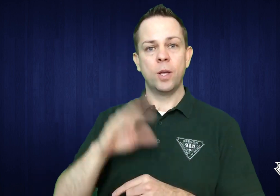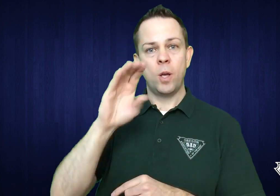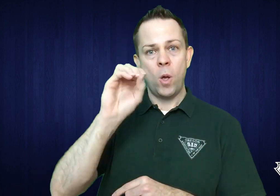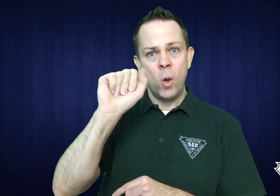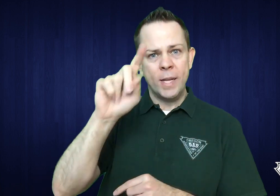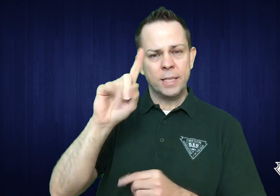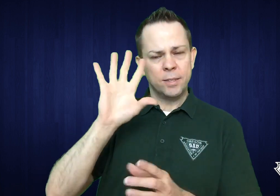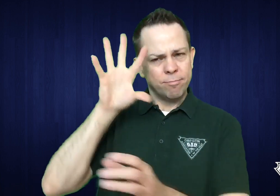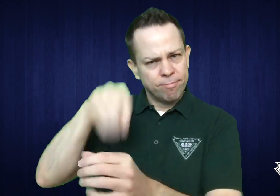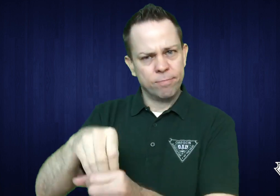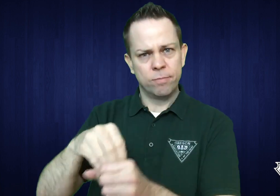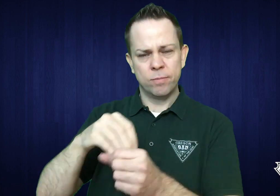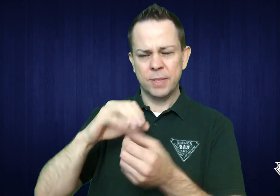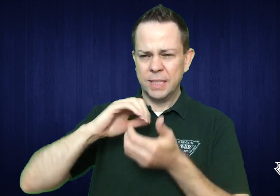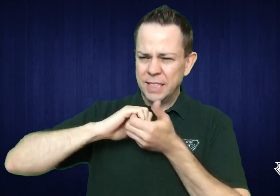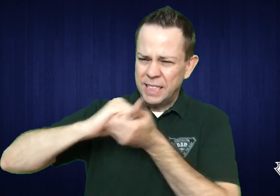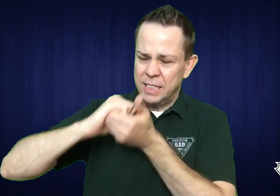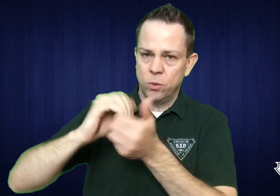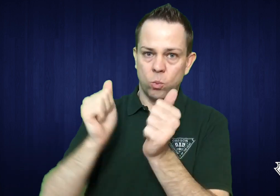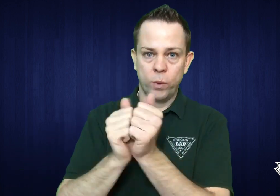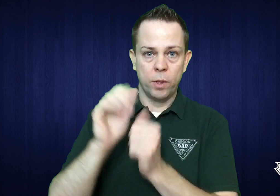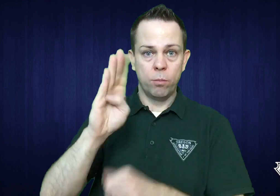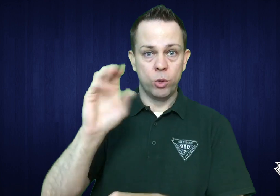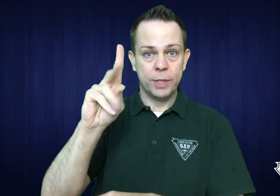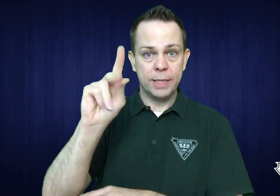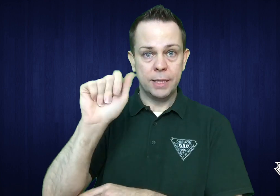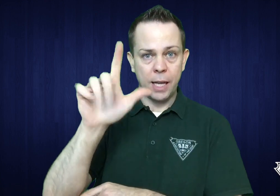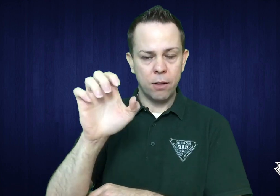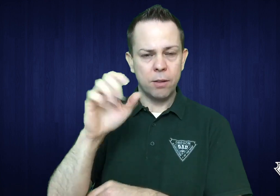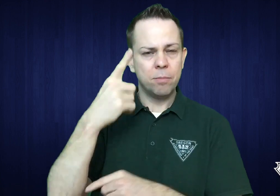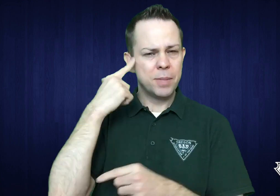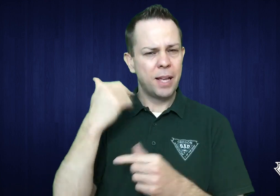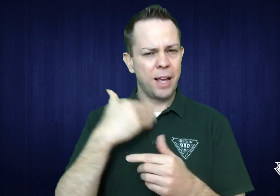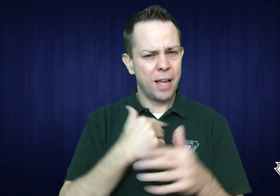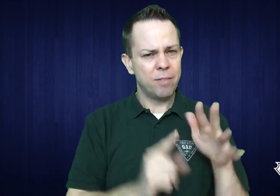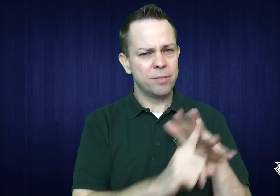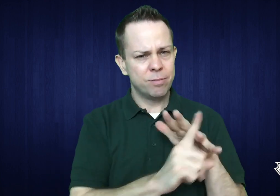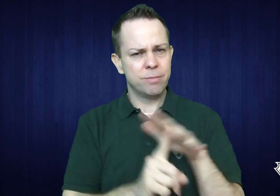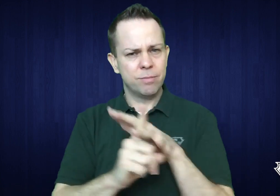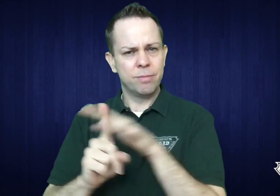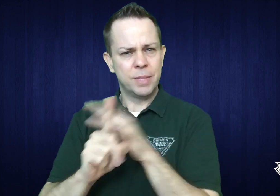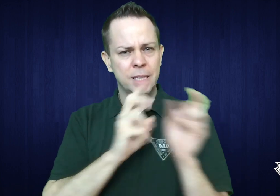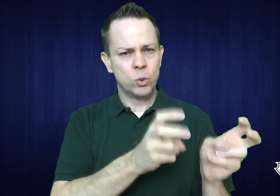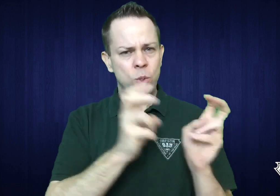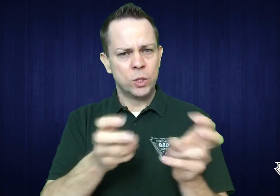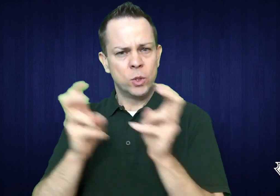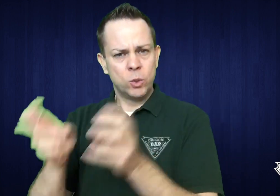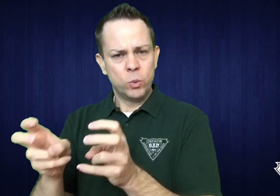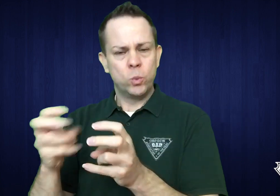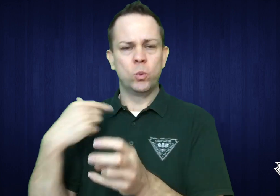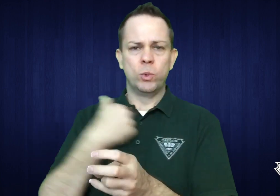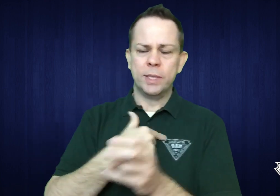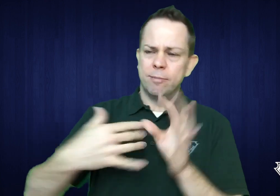OAD has been working with Brookdale because of issues that have come up.